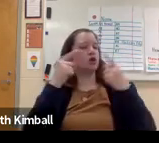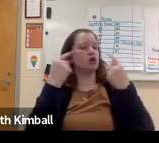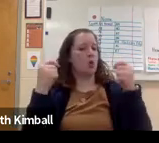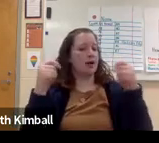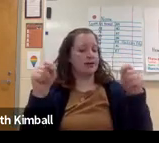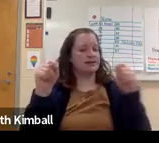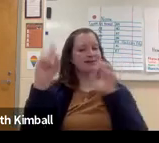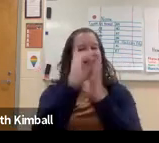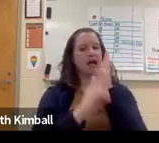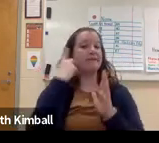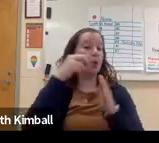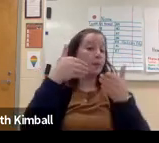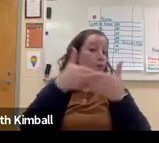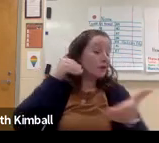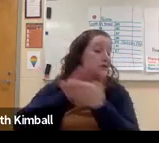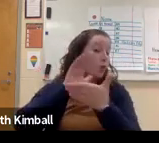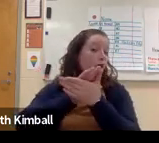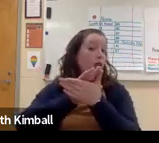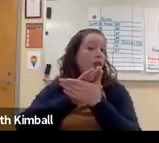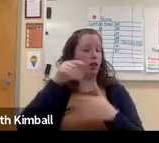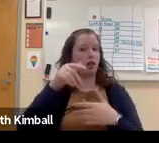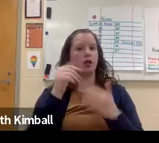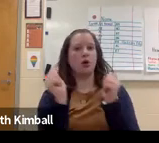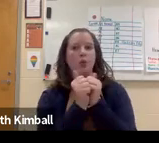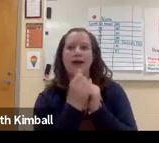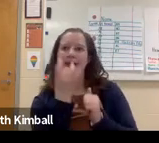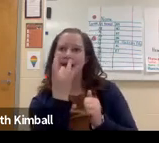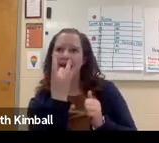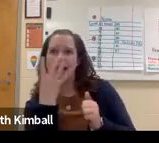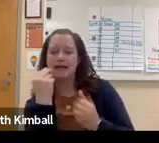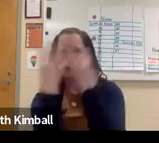And she was able to use different tools or toys